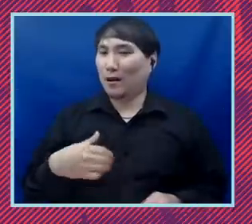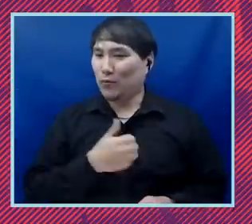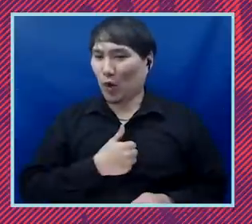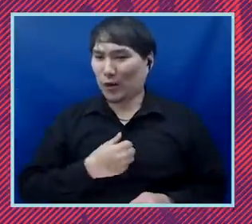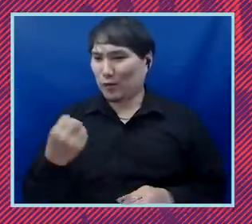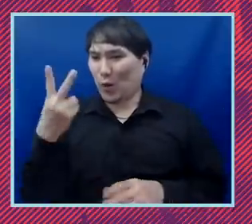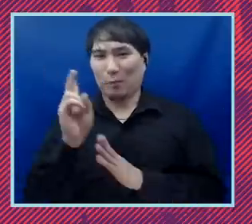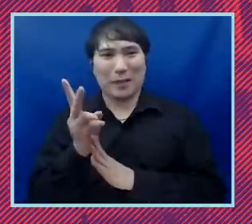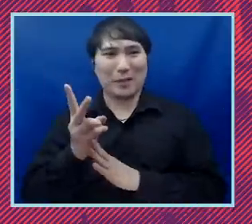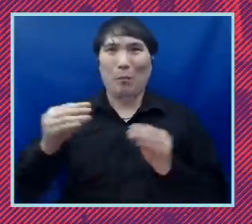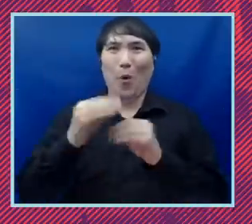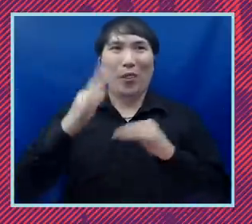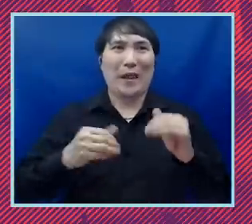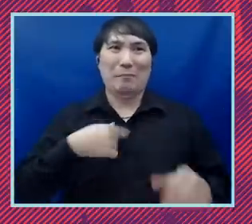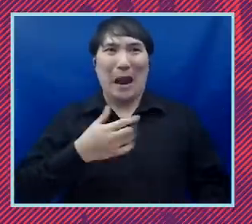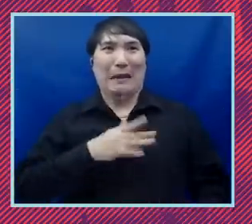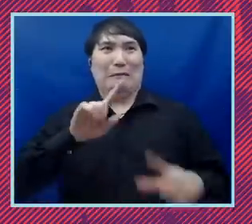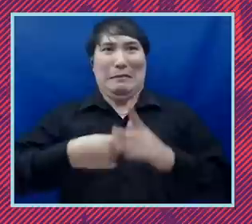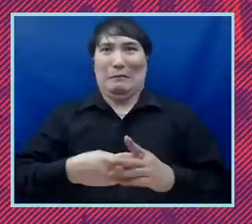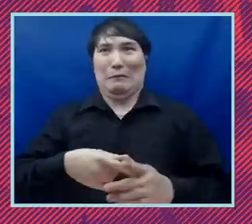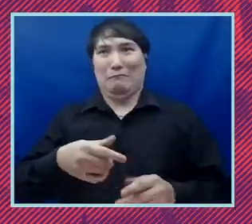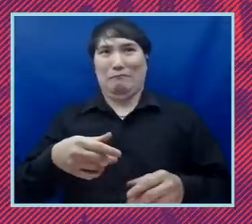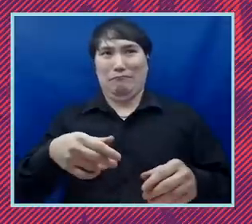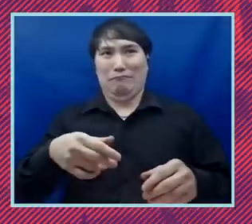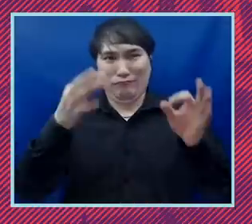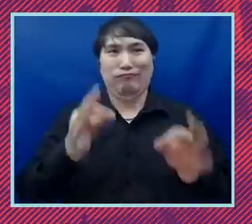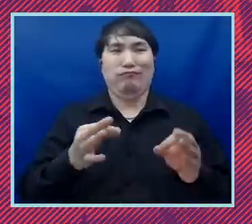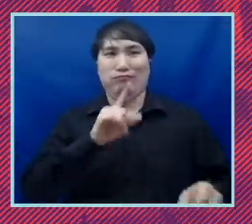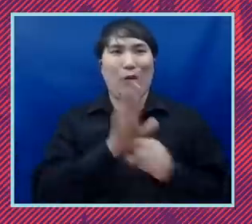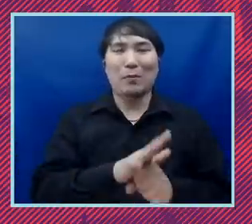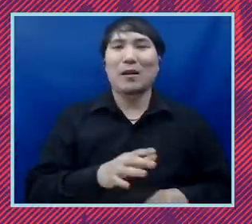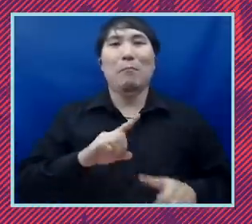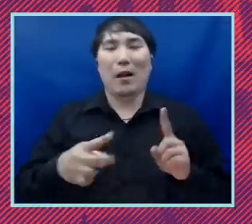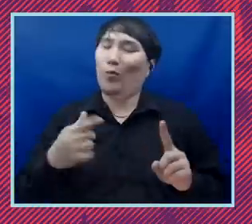of your time than i promised but it's a lot of ground to cover and i hopefully will leave you